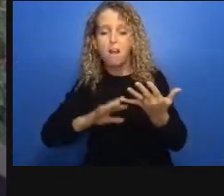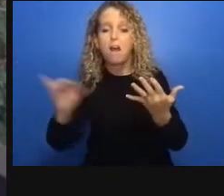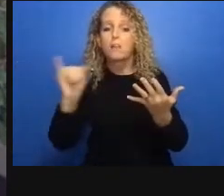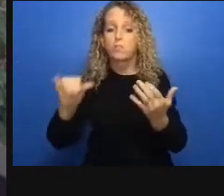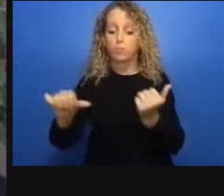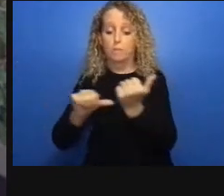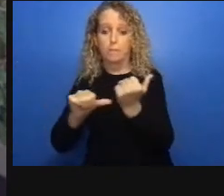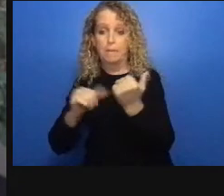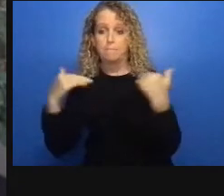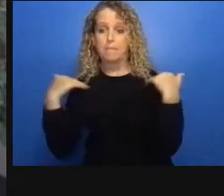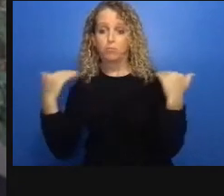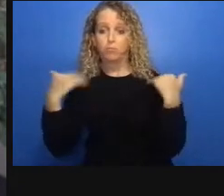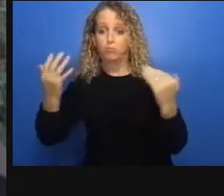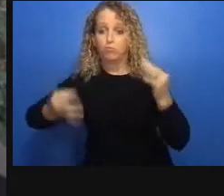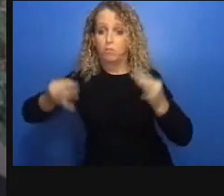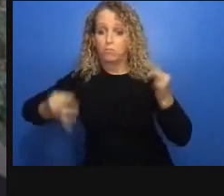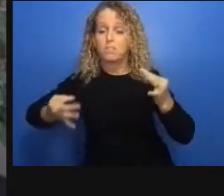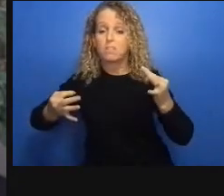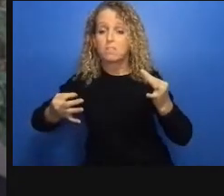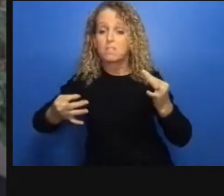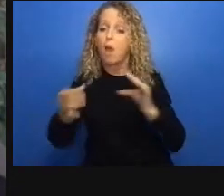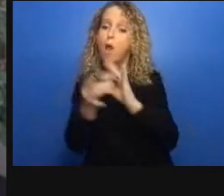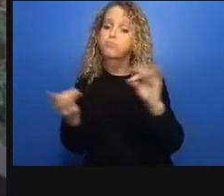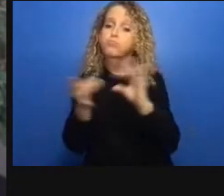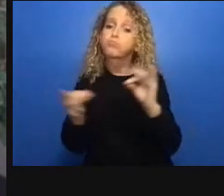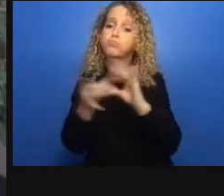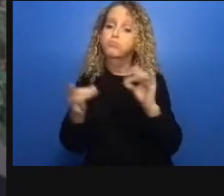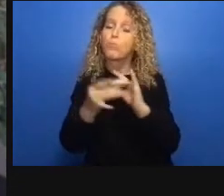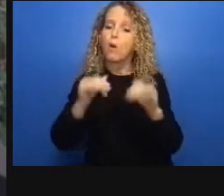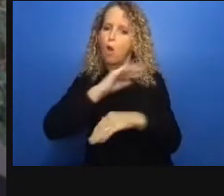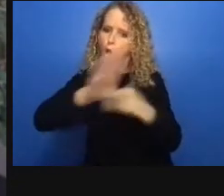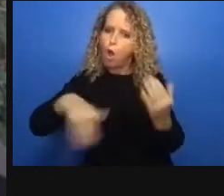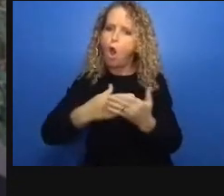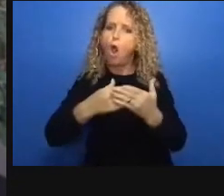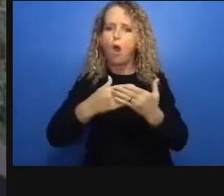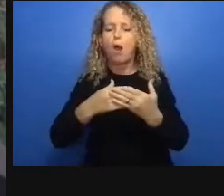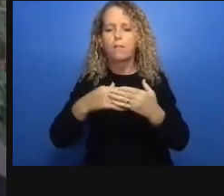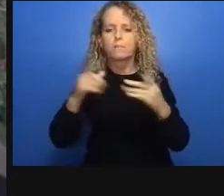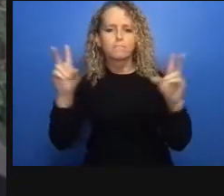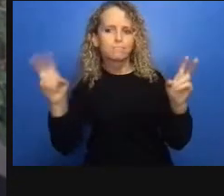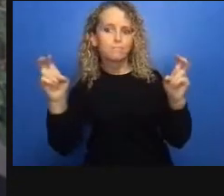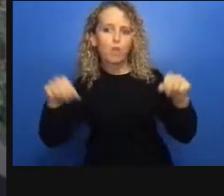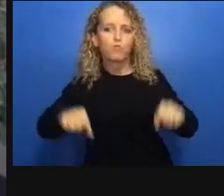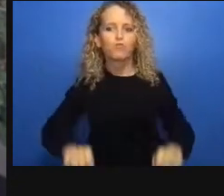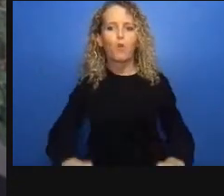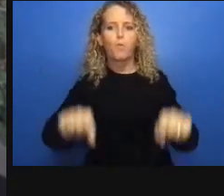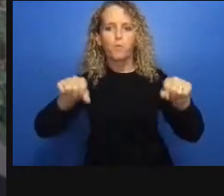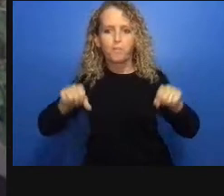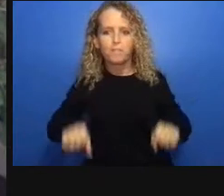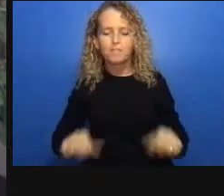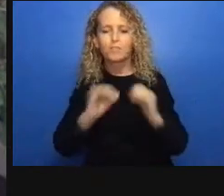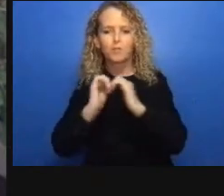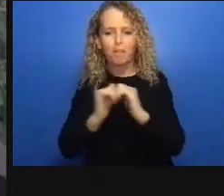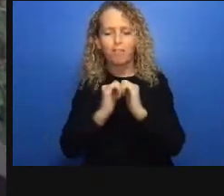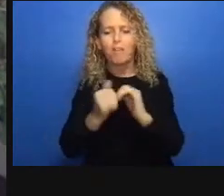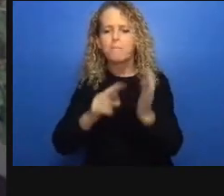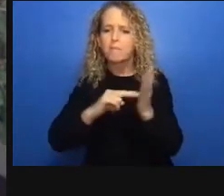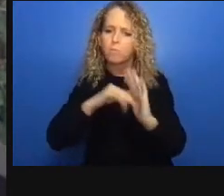or didn't go far enough for example while there was a ban on evictions in Nova Scotia